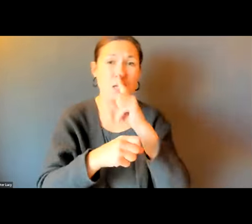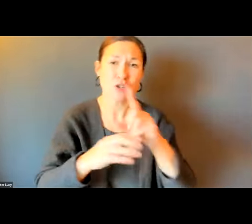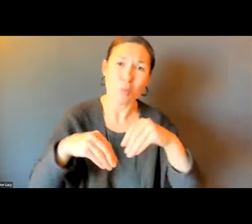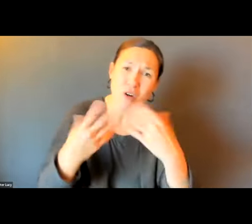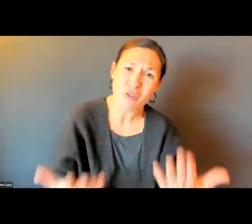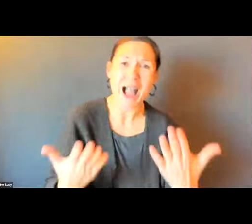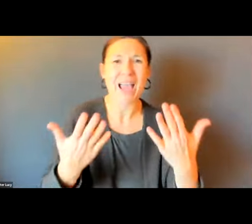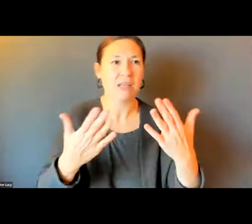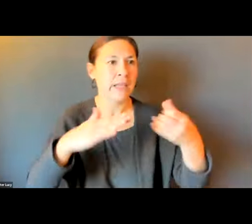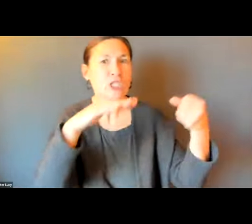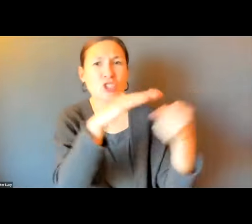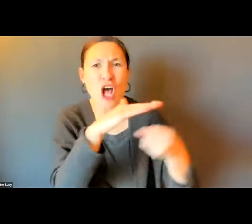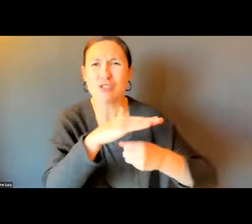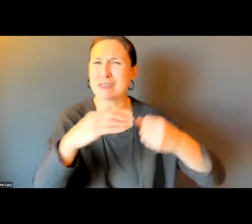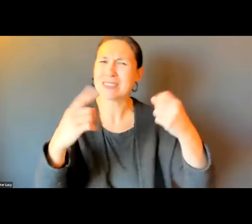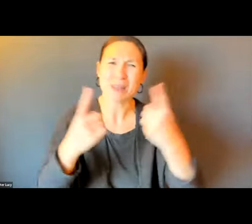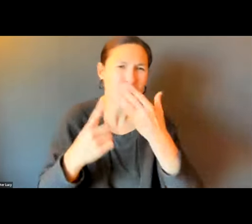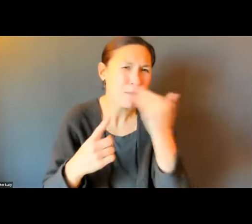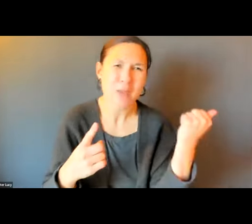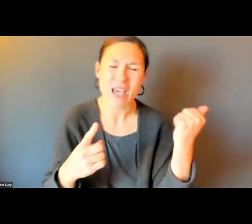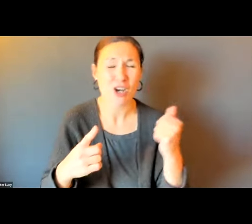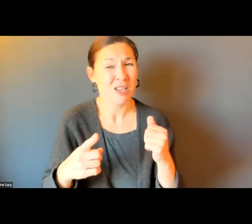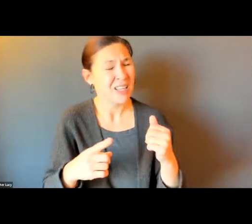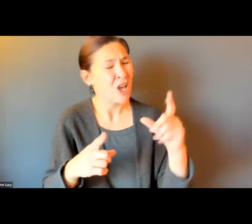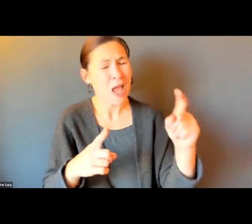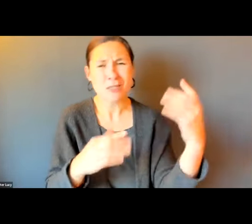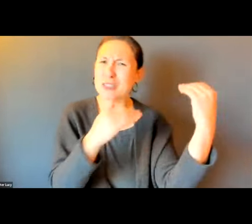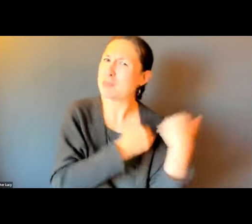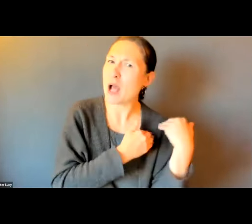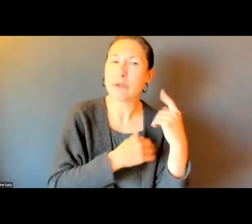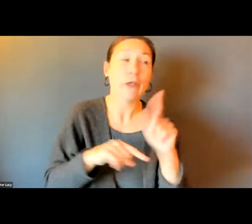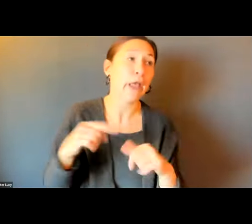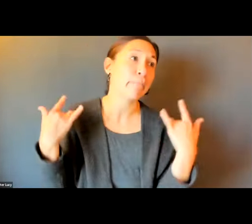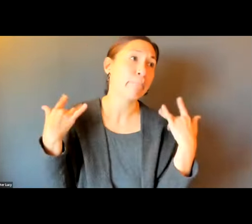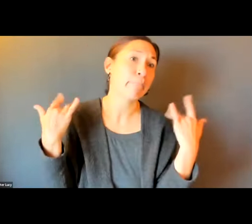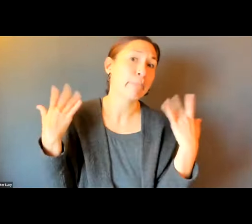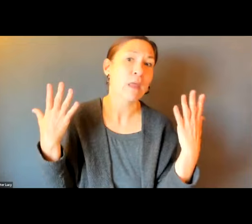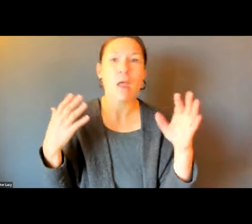IT IS A SHARED RESPONSIBILITY. CITIES AND TOWNS, POSE IN PARTICULAR -- BOSTON IN PARTICULAR, YOU HAVE TO OWN SOME